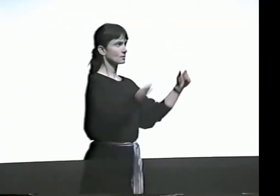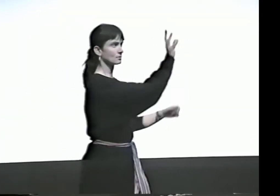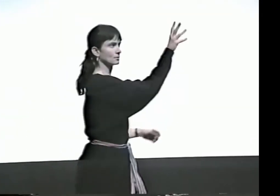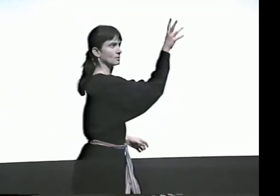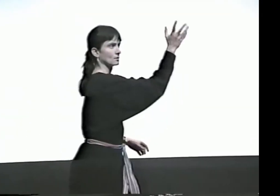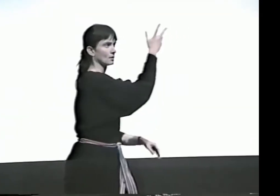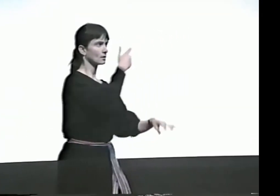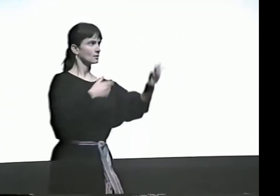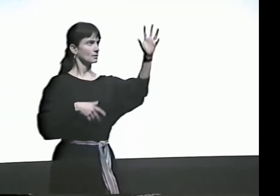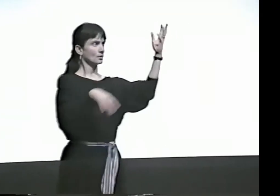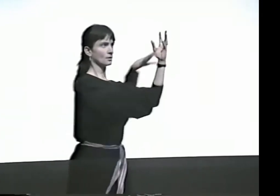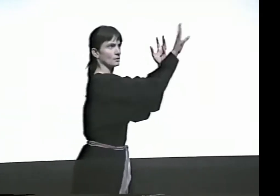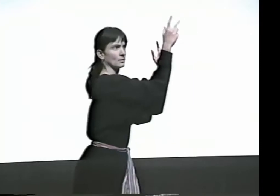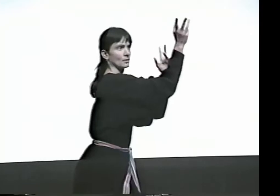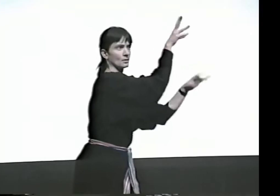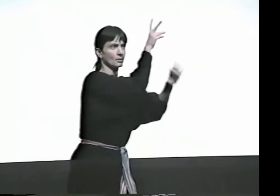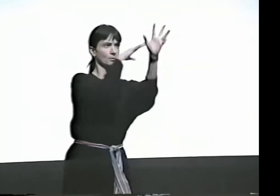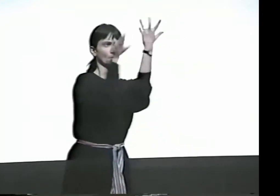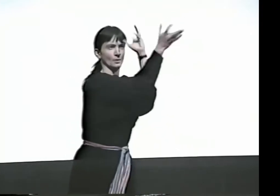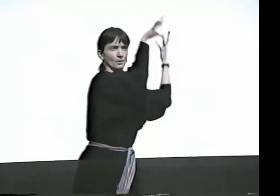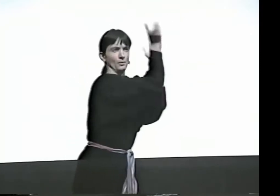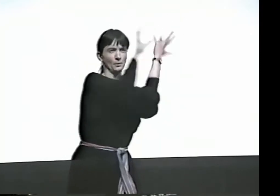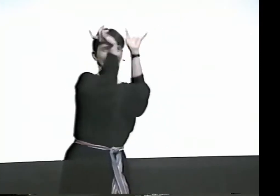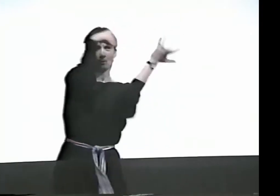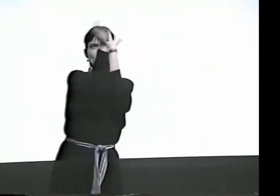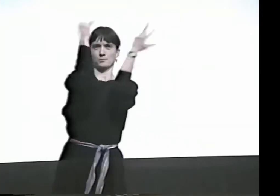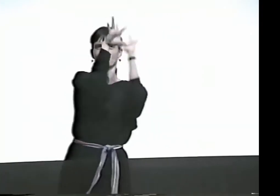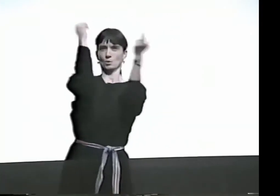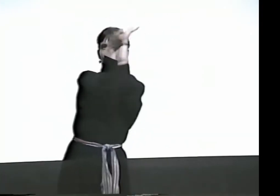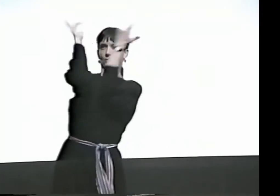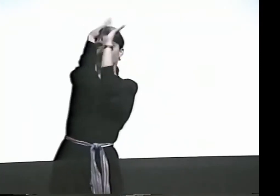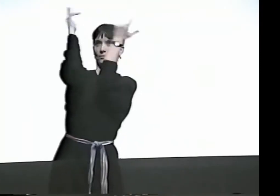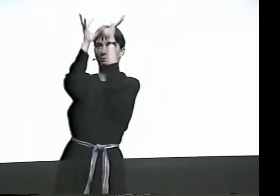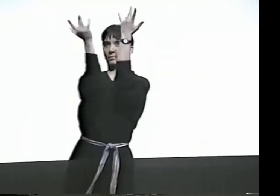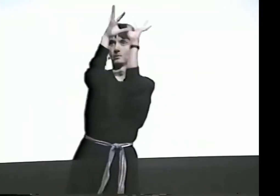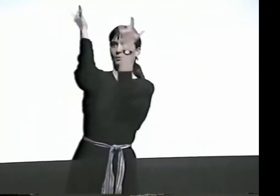AND THROUGH THE THICK, HOT JUNGLES,